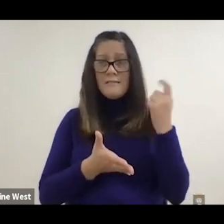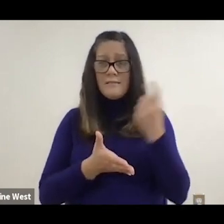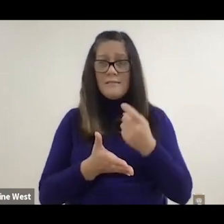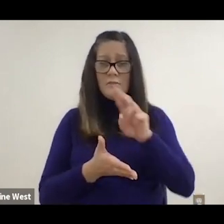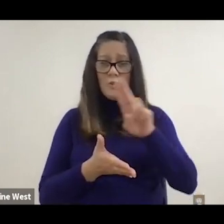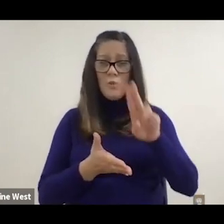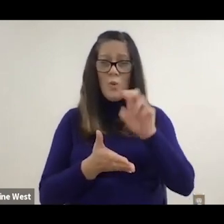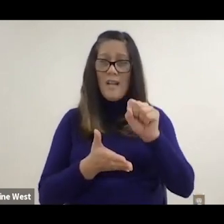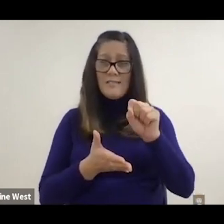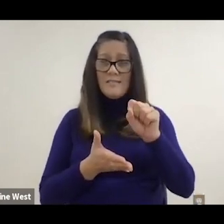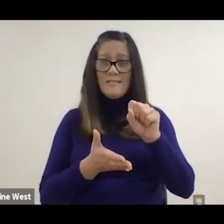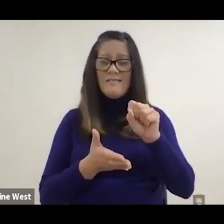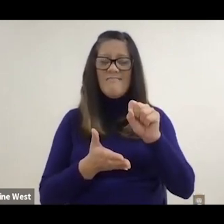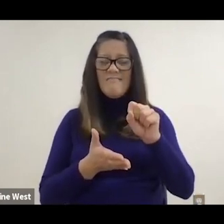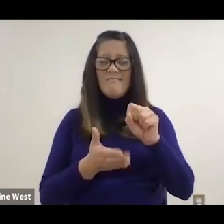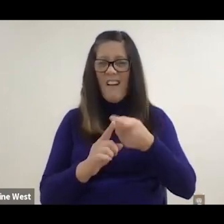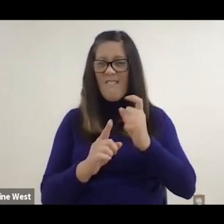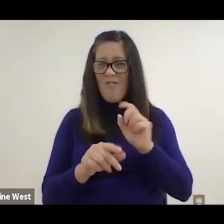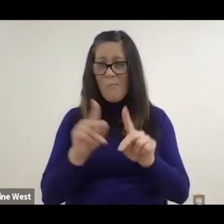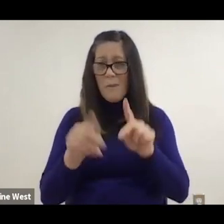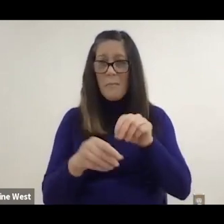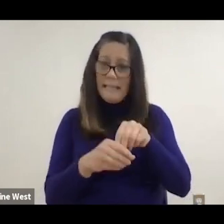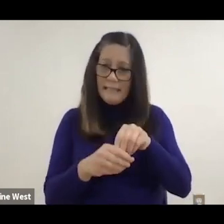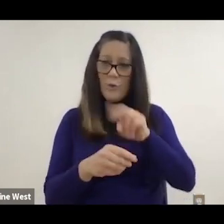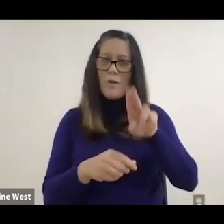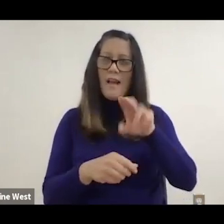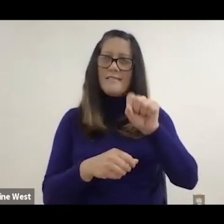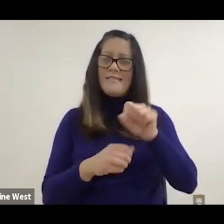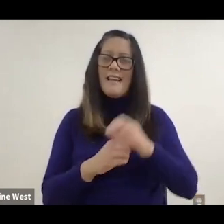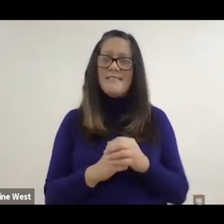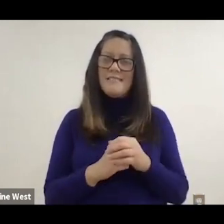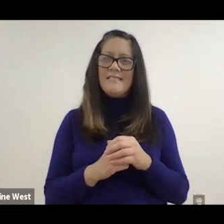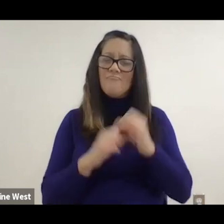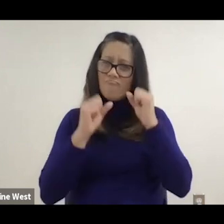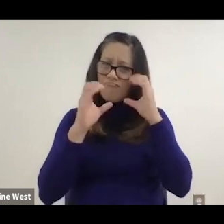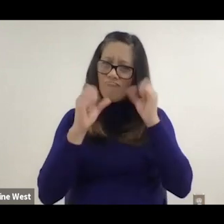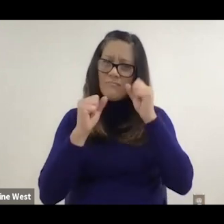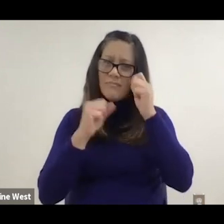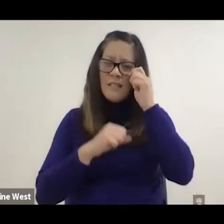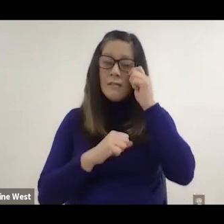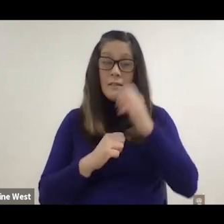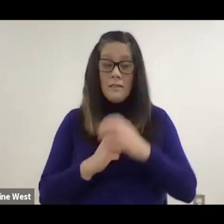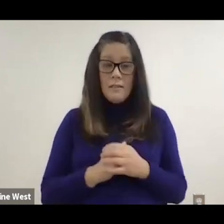now are by people from the United States. So, so it's pretty surprising.